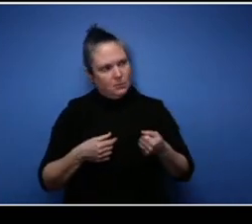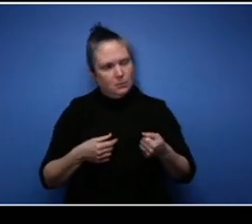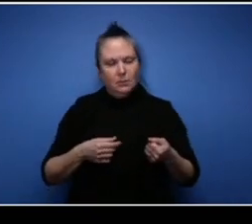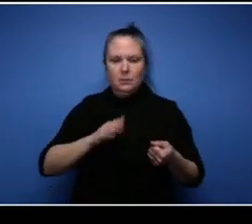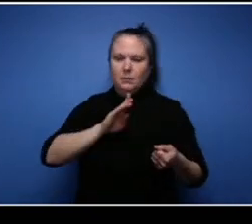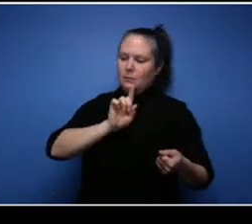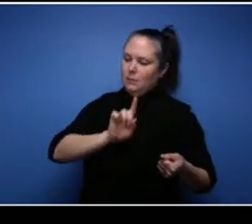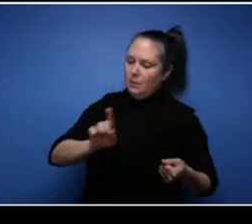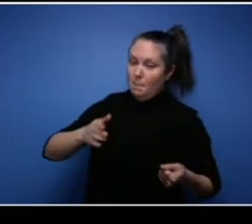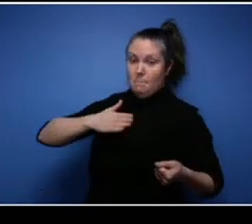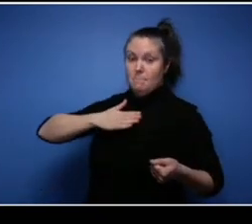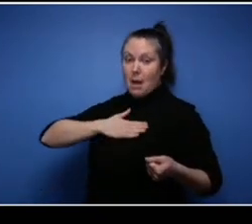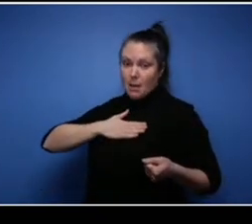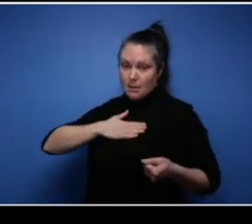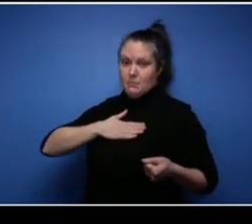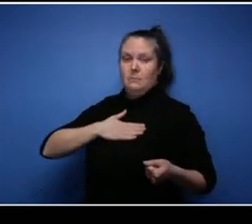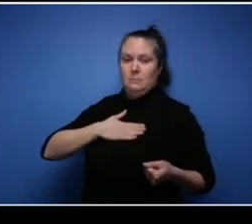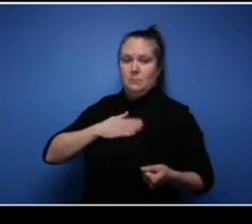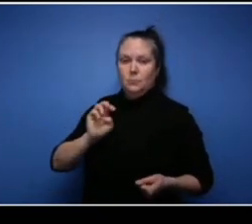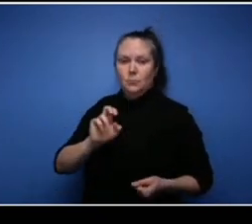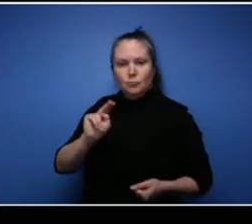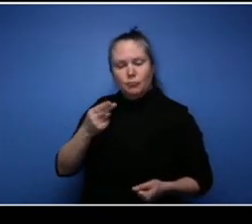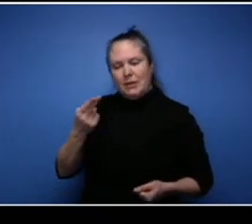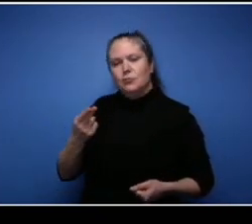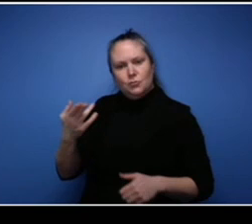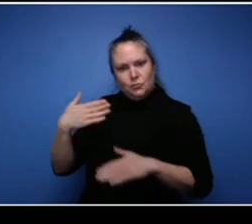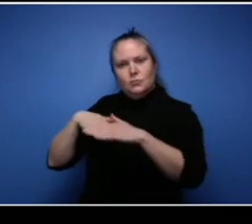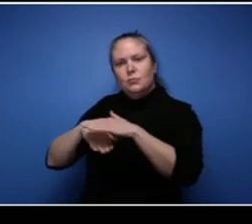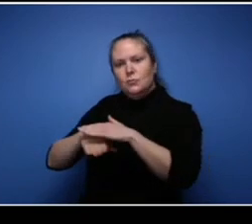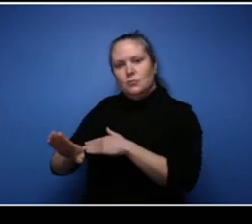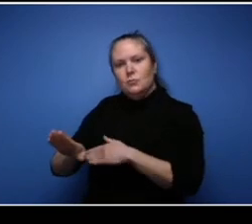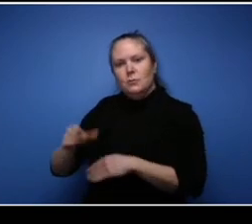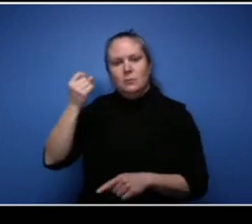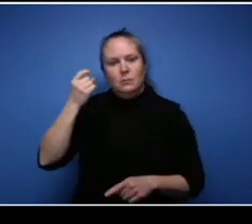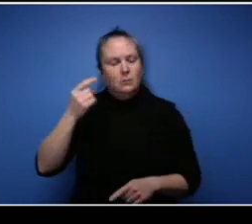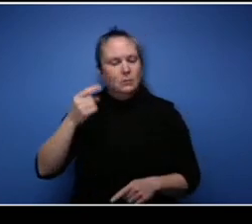into my branch and keep in mind my branch is like a half hour away from my house the